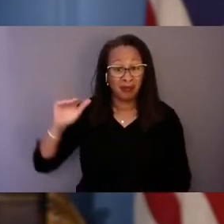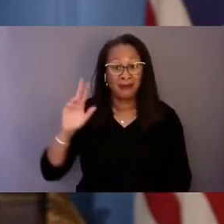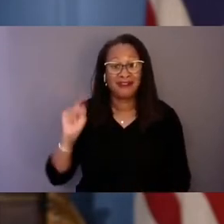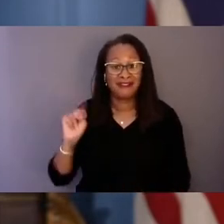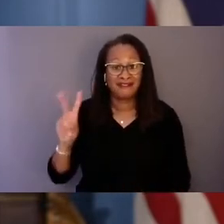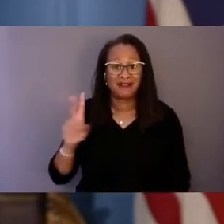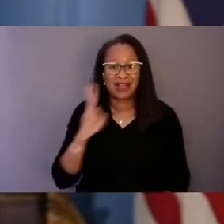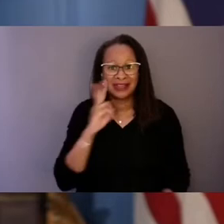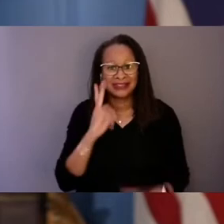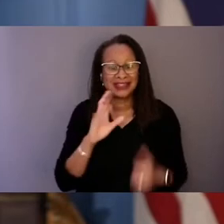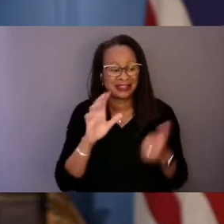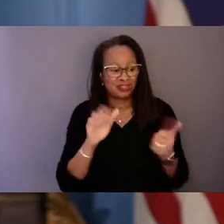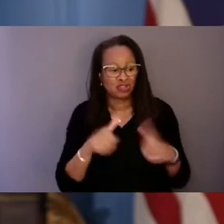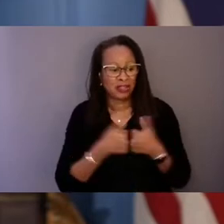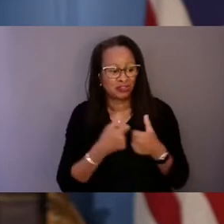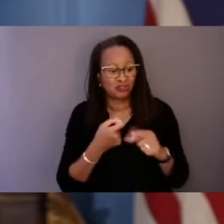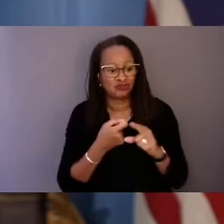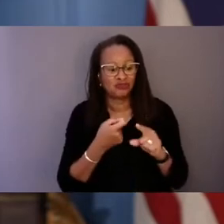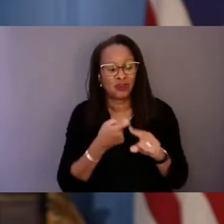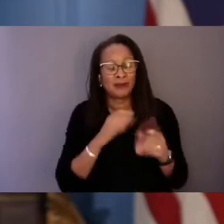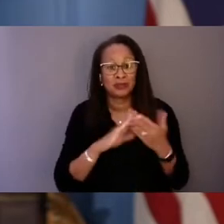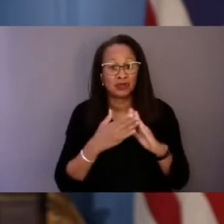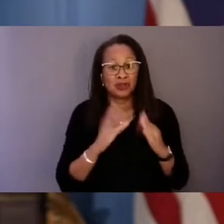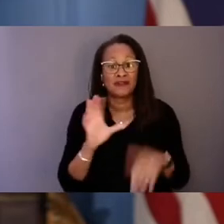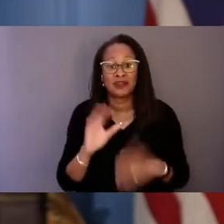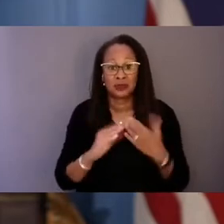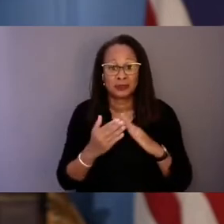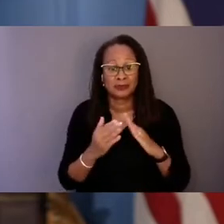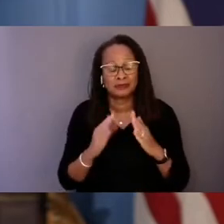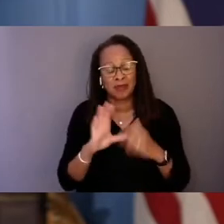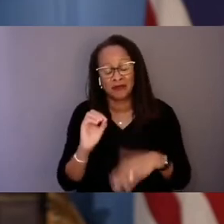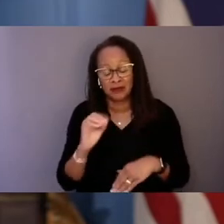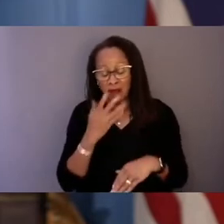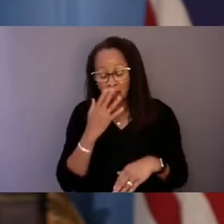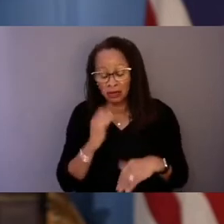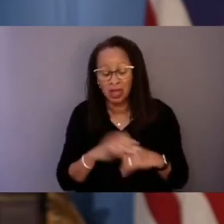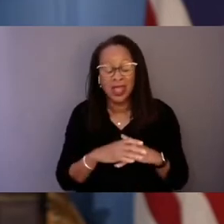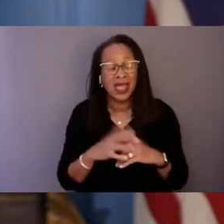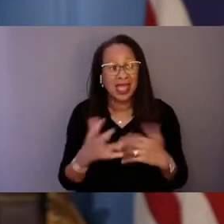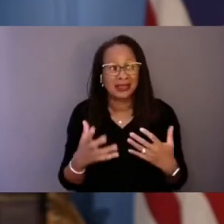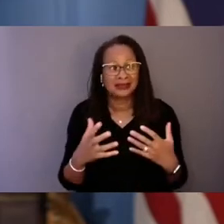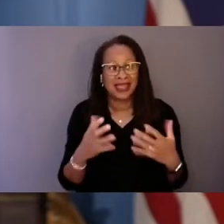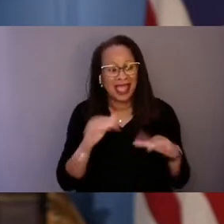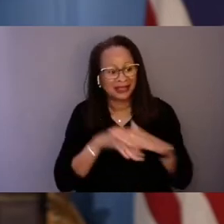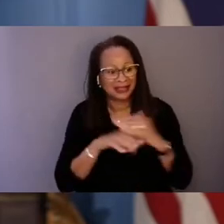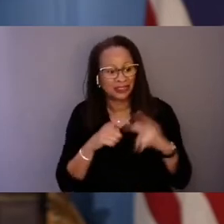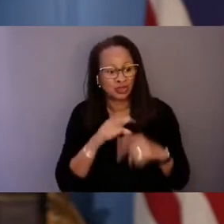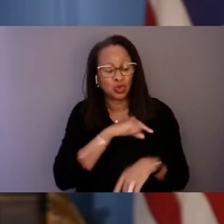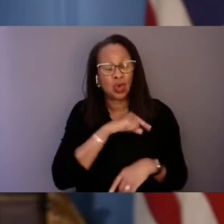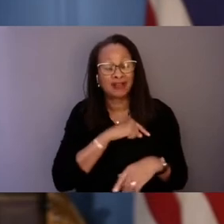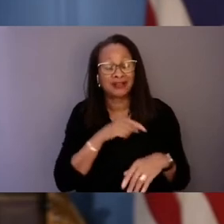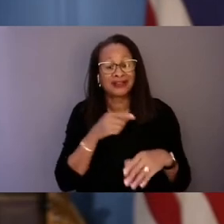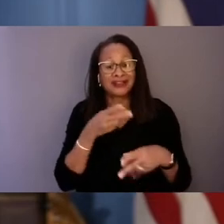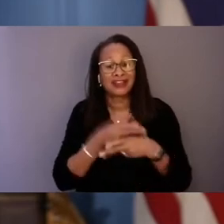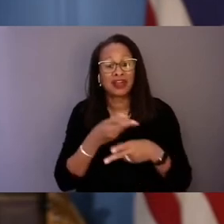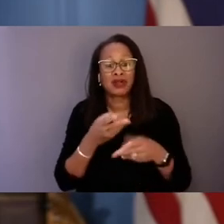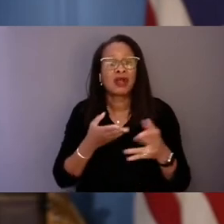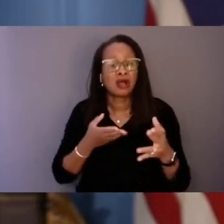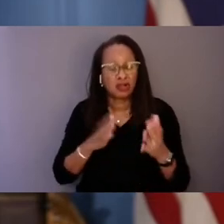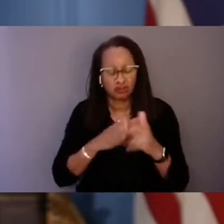in accessing quality care across my diverse state. I know how important those mental and behavioral health services are.